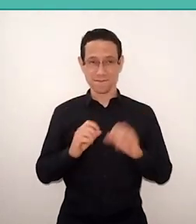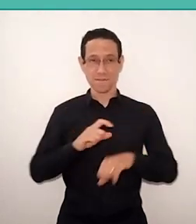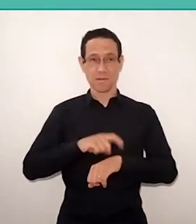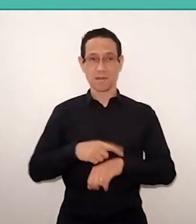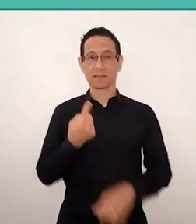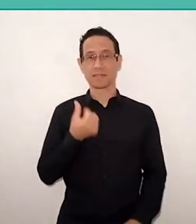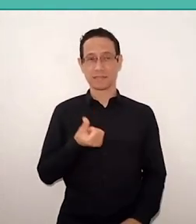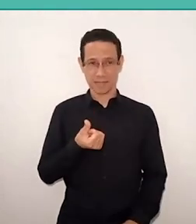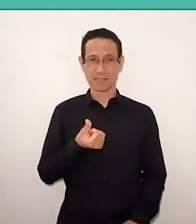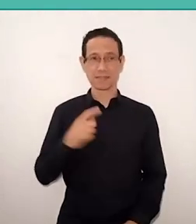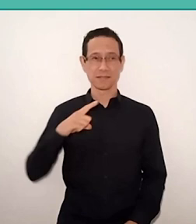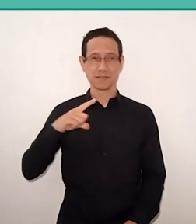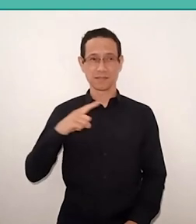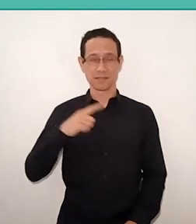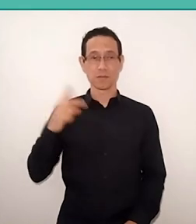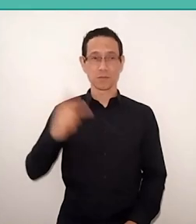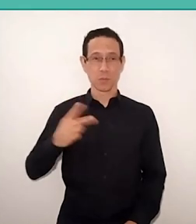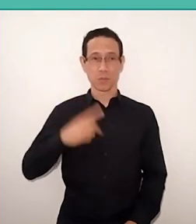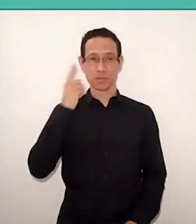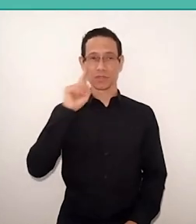we have the second day of that seminar,